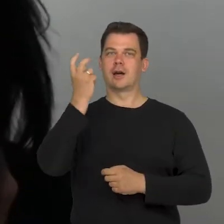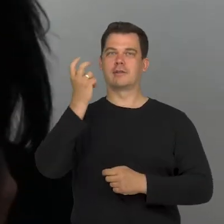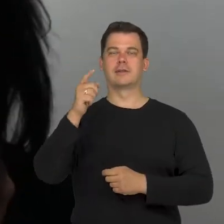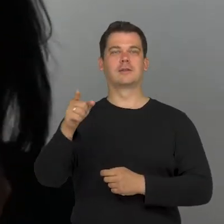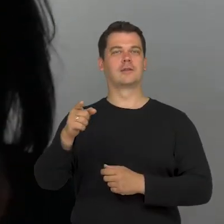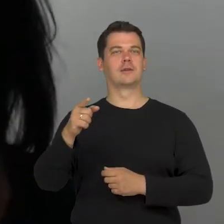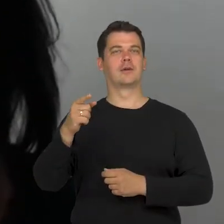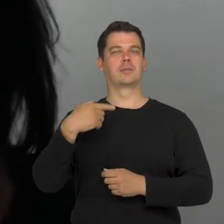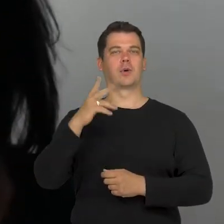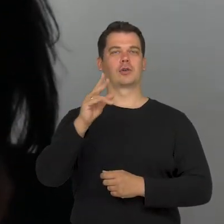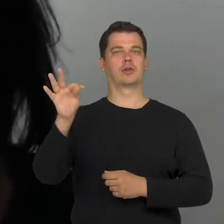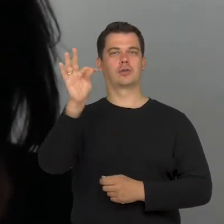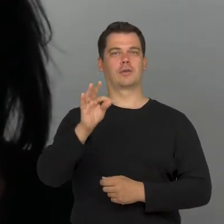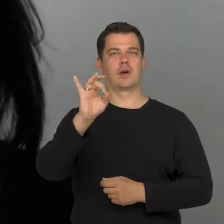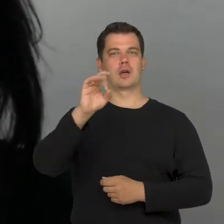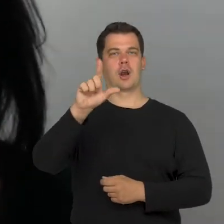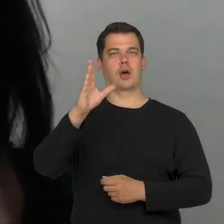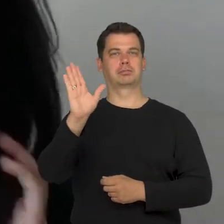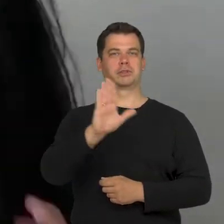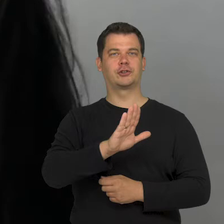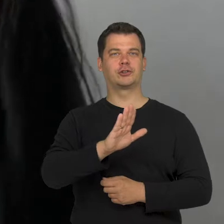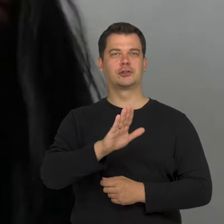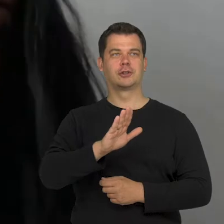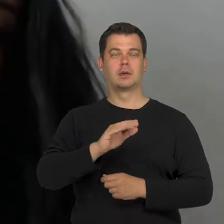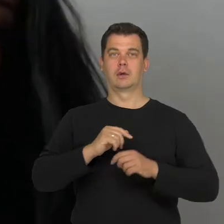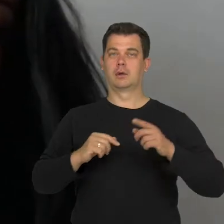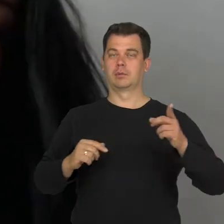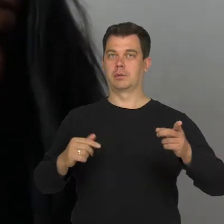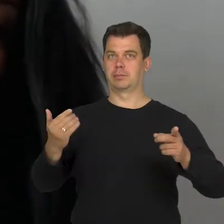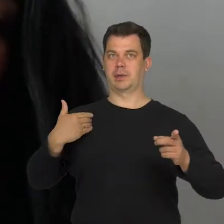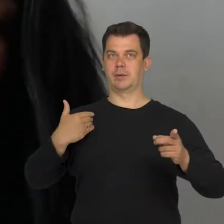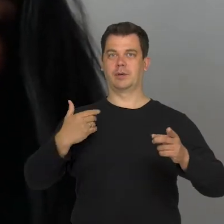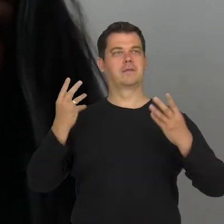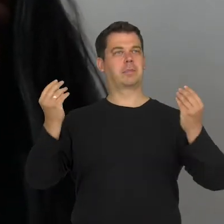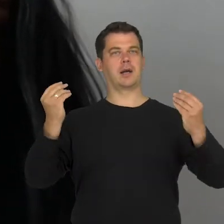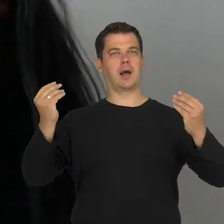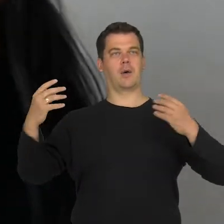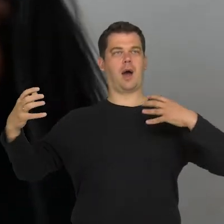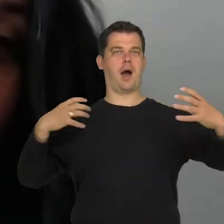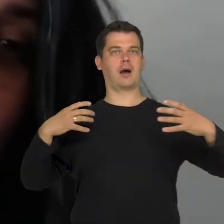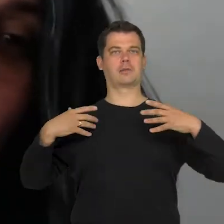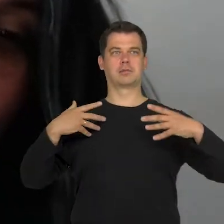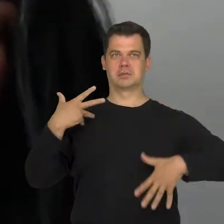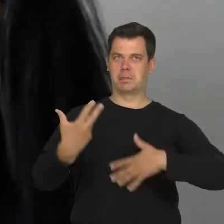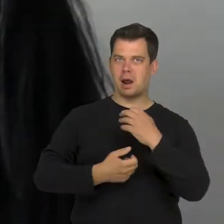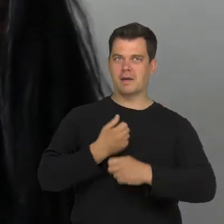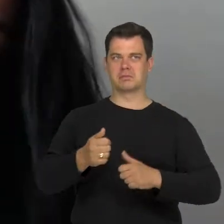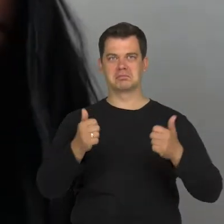is the case of Krzysztof Globisz, a great actor, able-bodied since birth